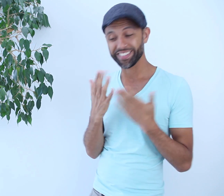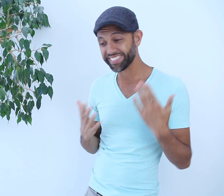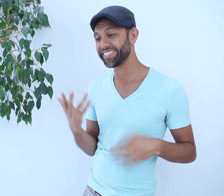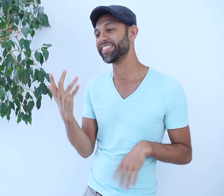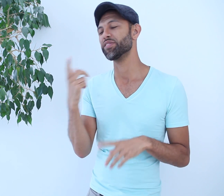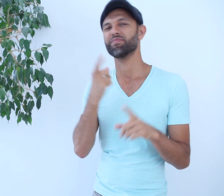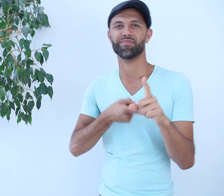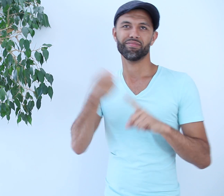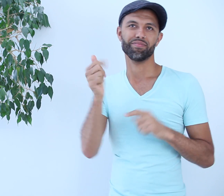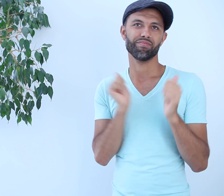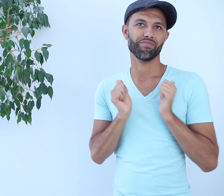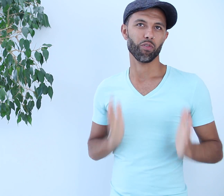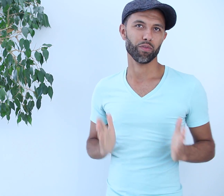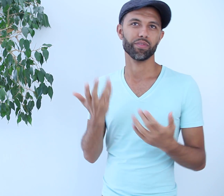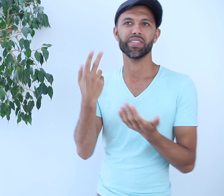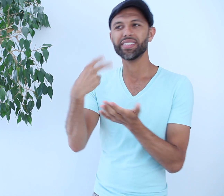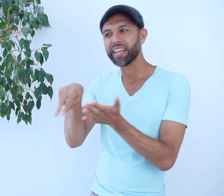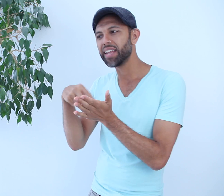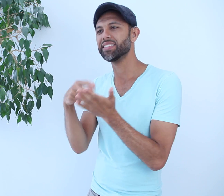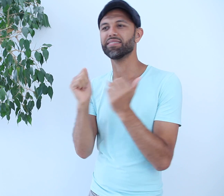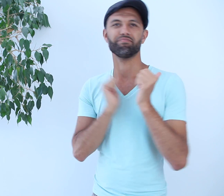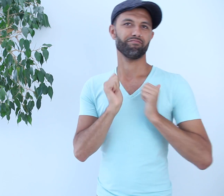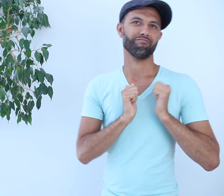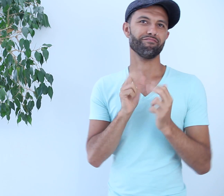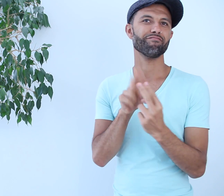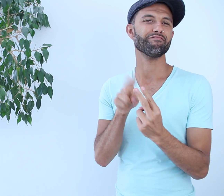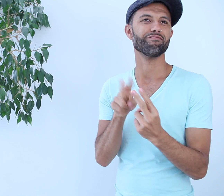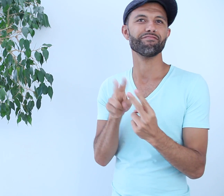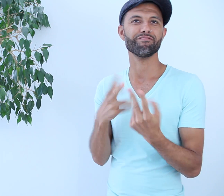Yes, I’m an artist. Specifically, a performing artist with a strong background in dance and theatre.